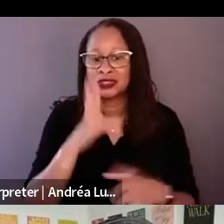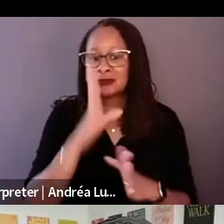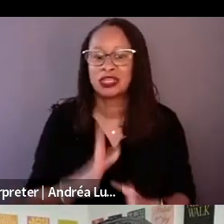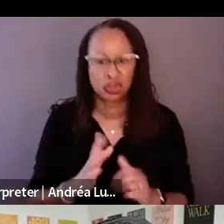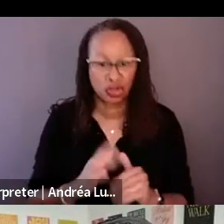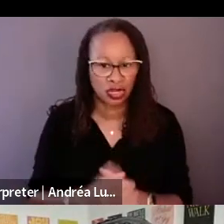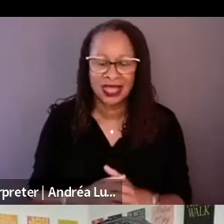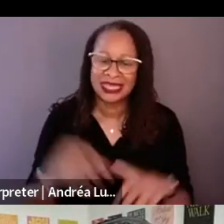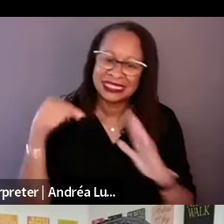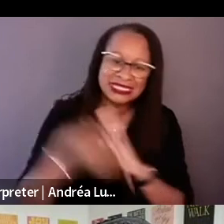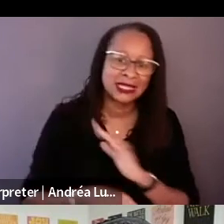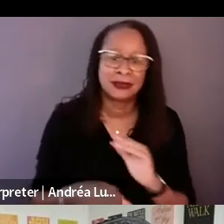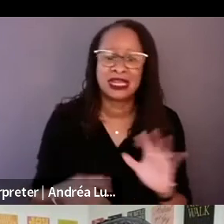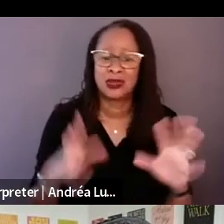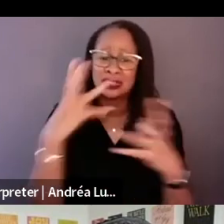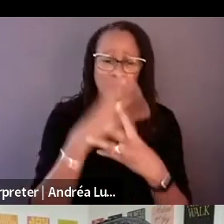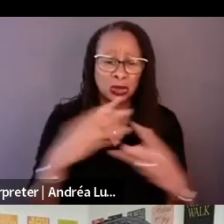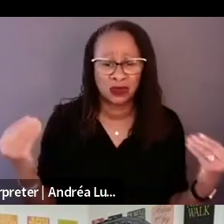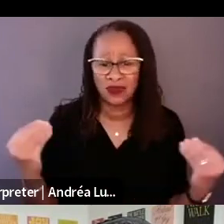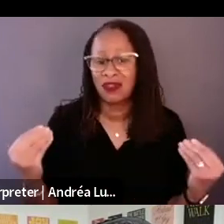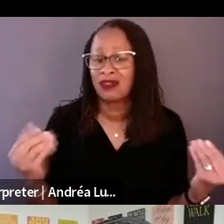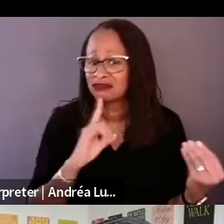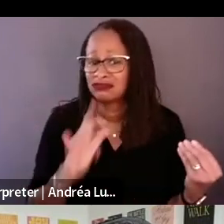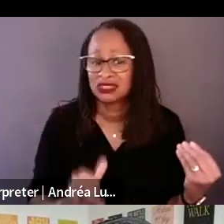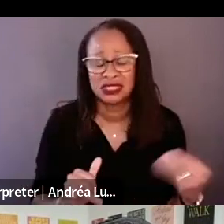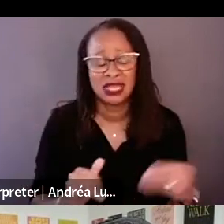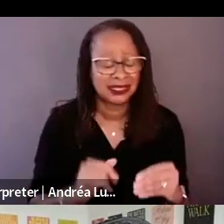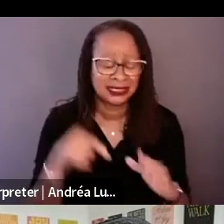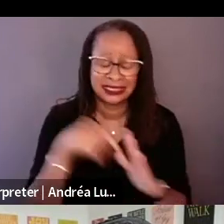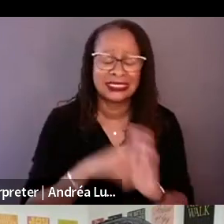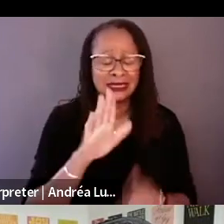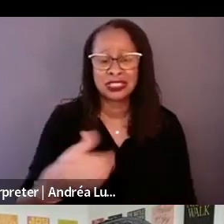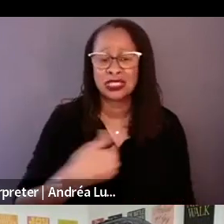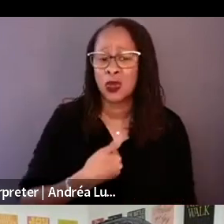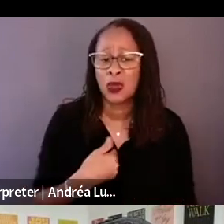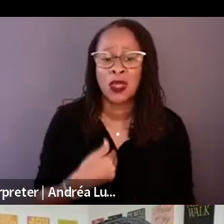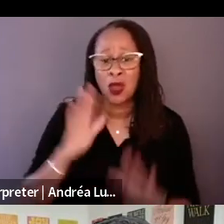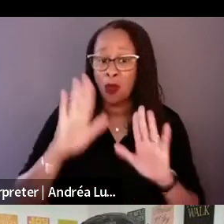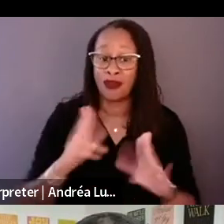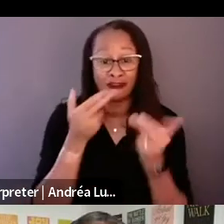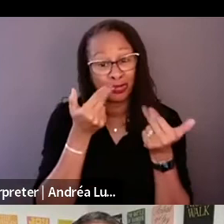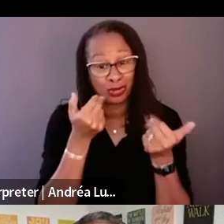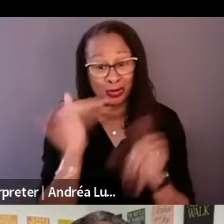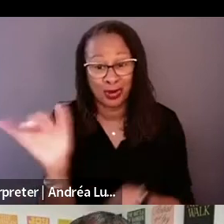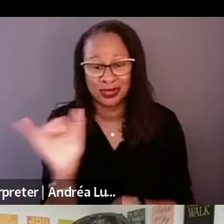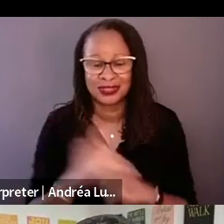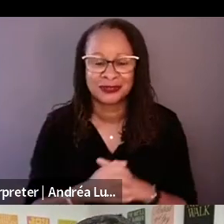of a deep soul and also great humor. It's a star can I and hutch Ryan for me was incredible.